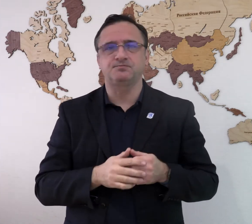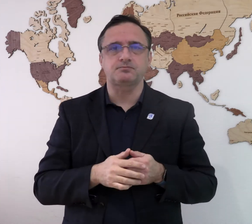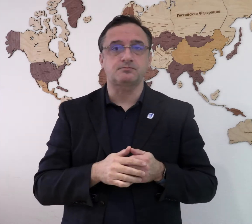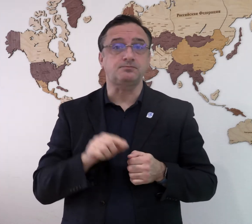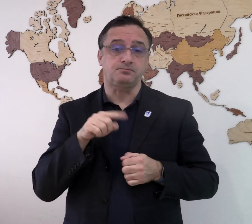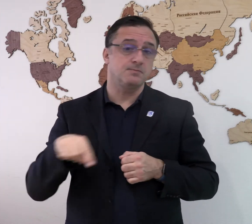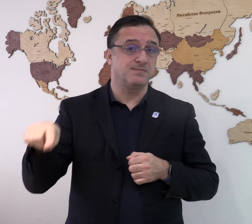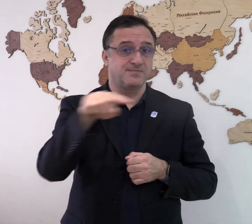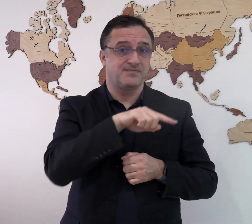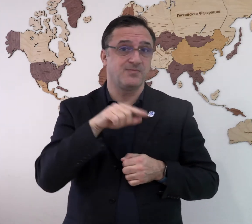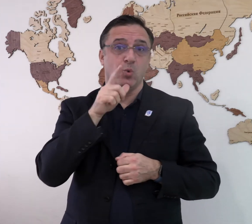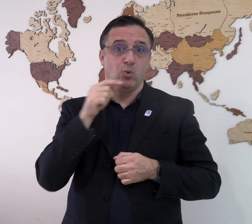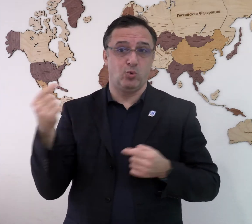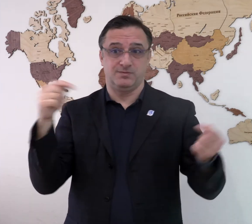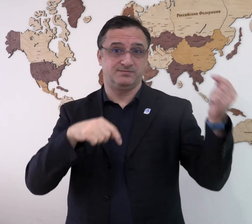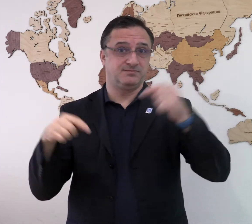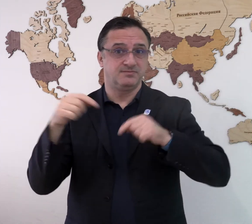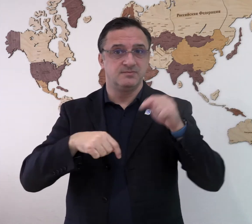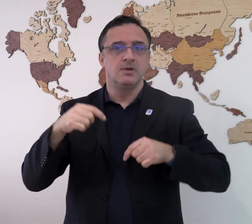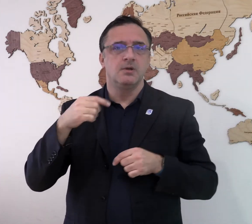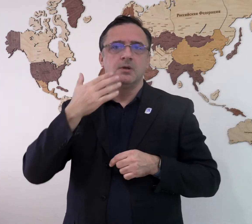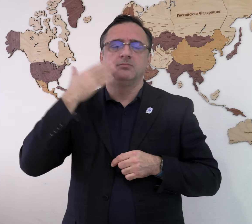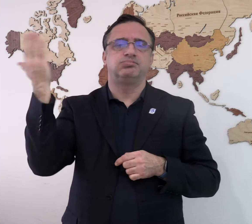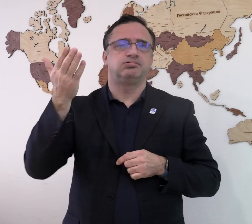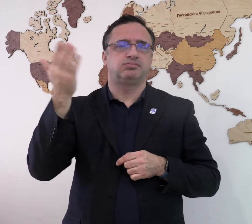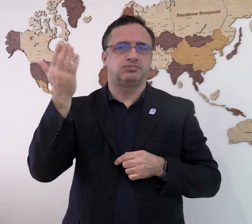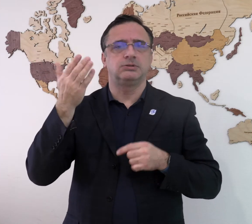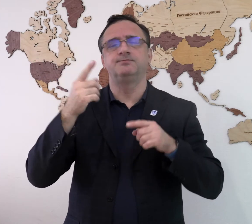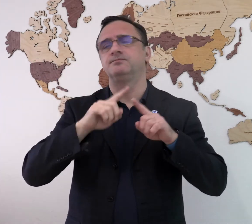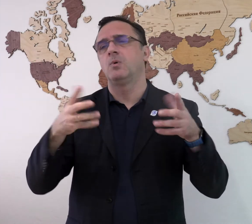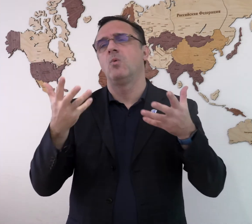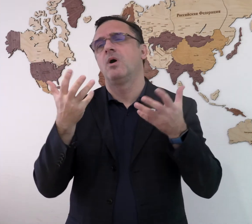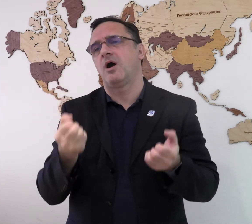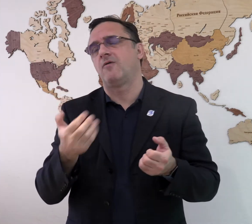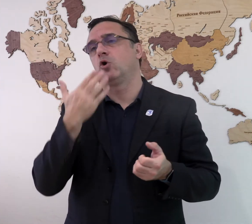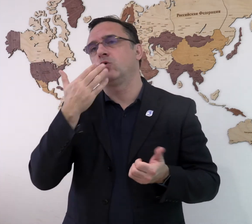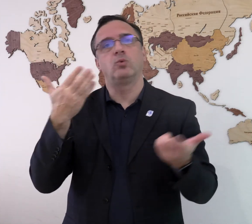Delegates from societies of the Deaf attending